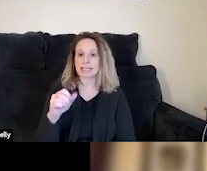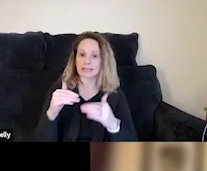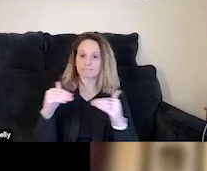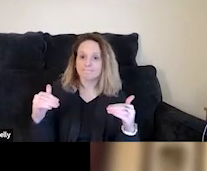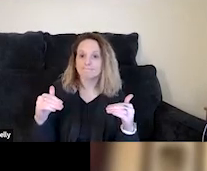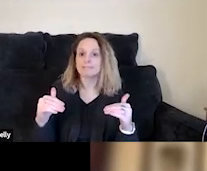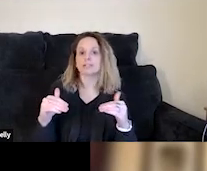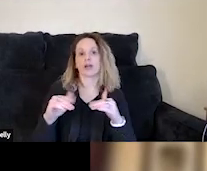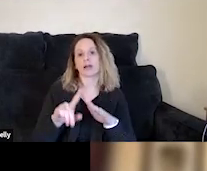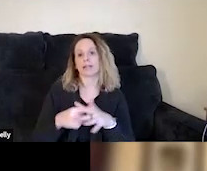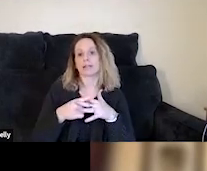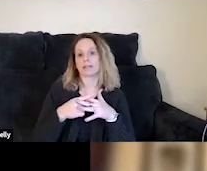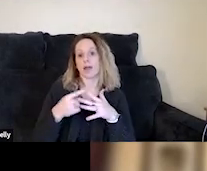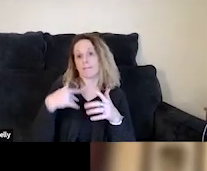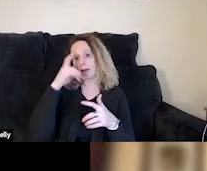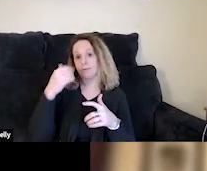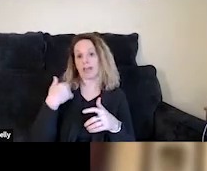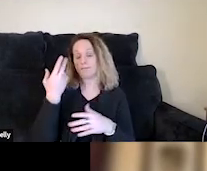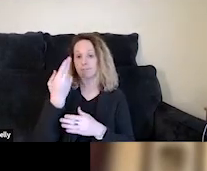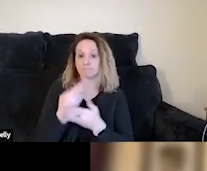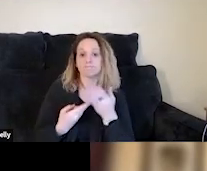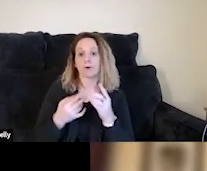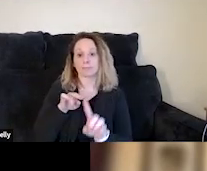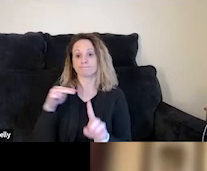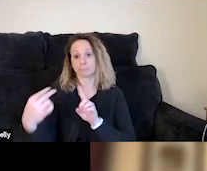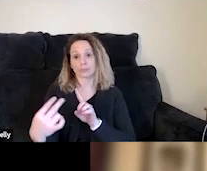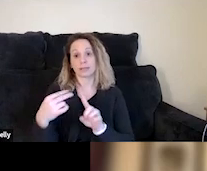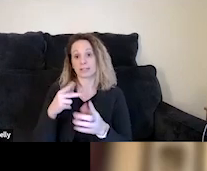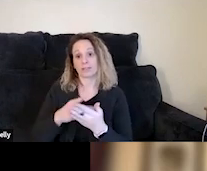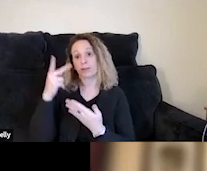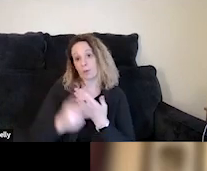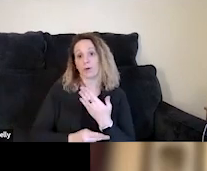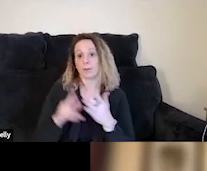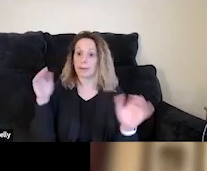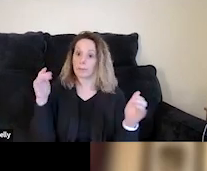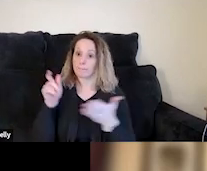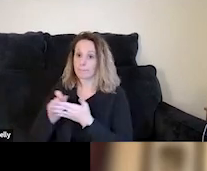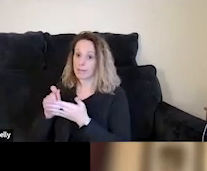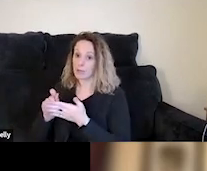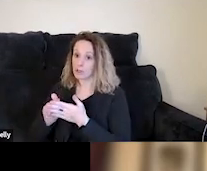since we both have front and back end programming. And so, we can compare notes in a very little way.